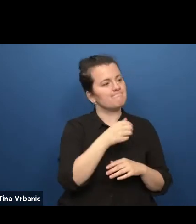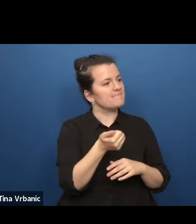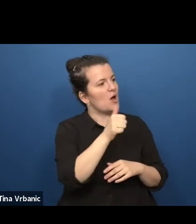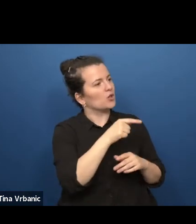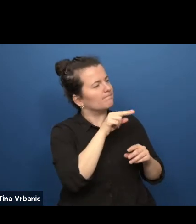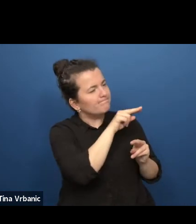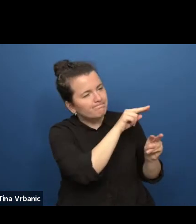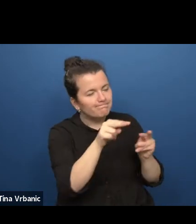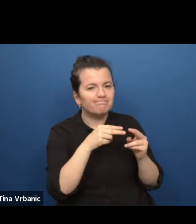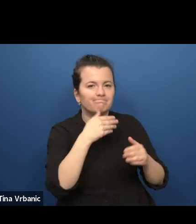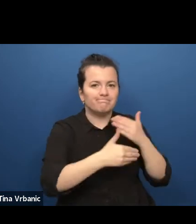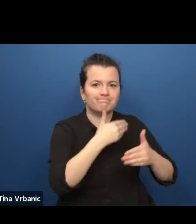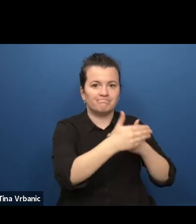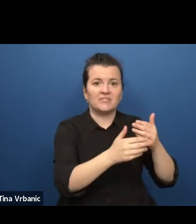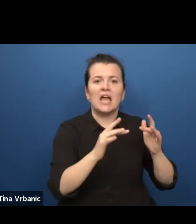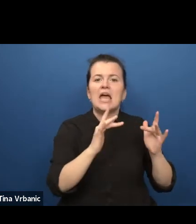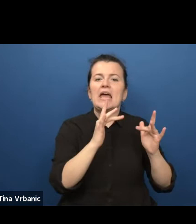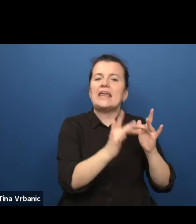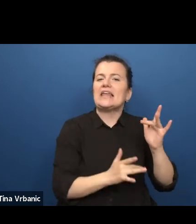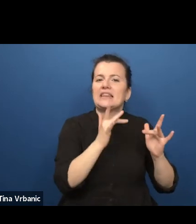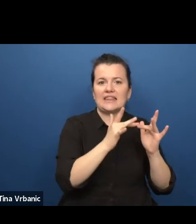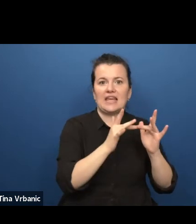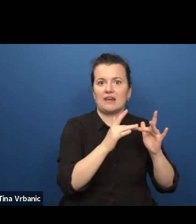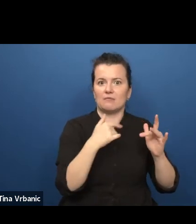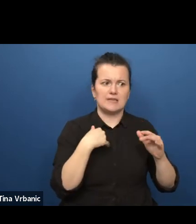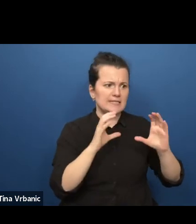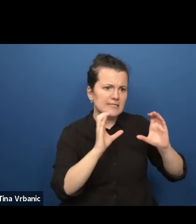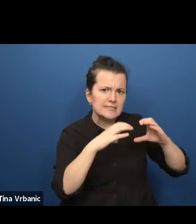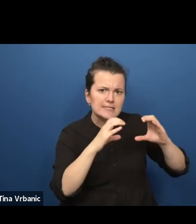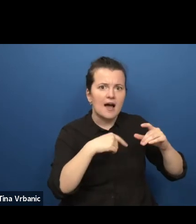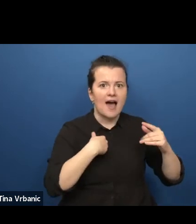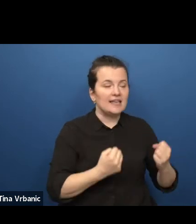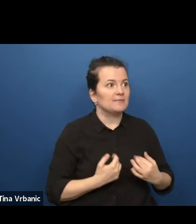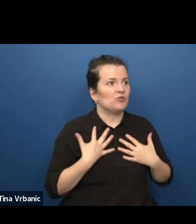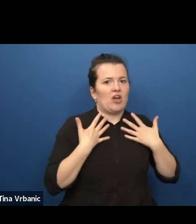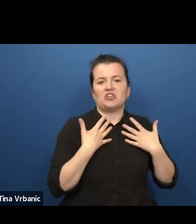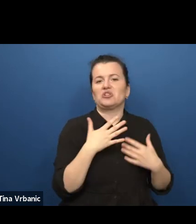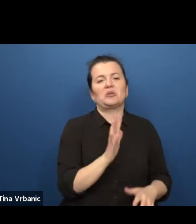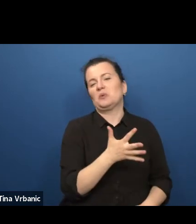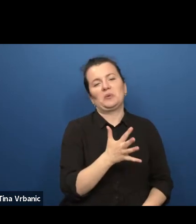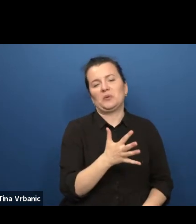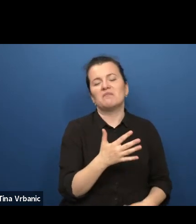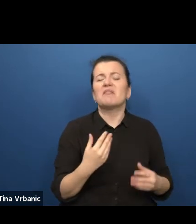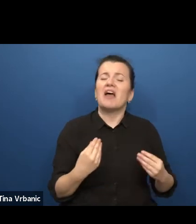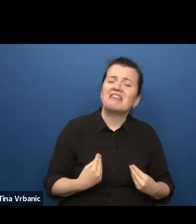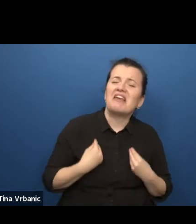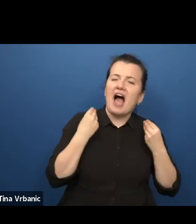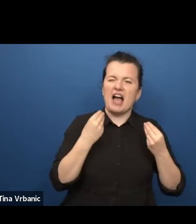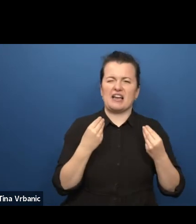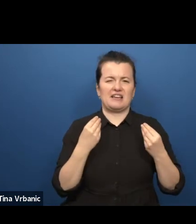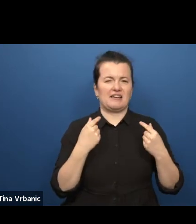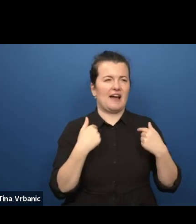The internet was not my first place to search for inspiration. But getting kind of desperate